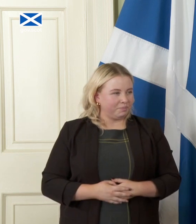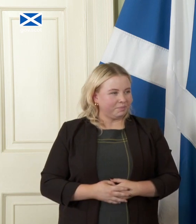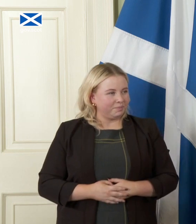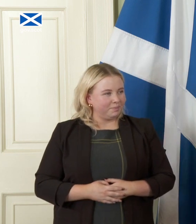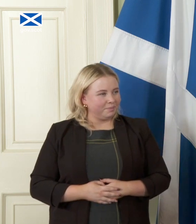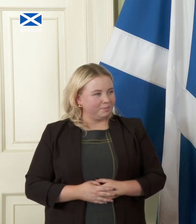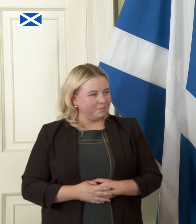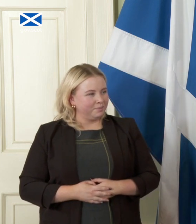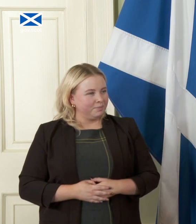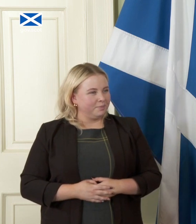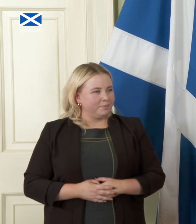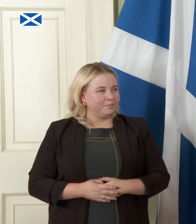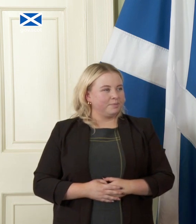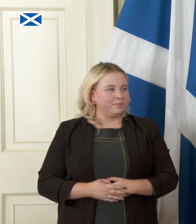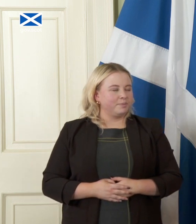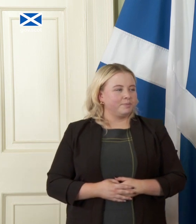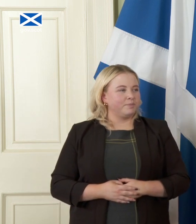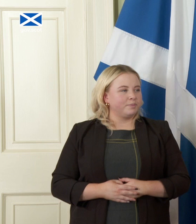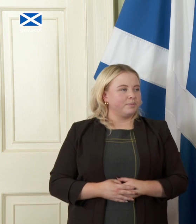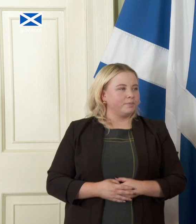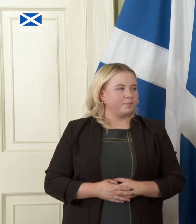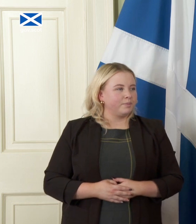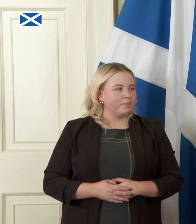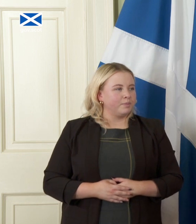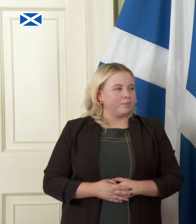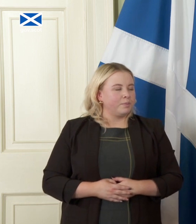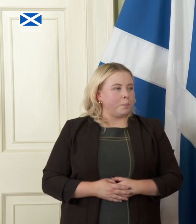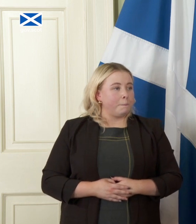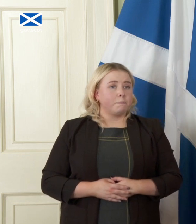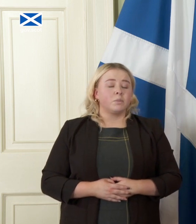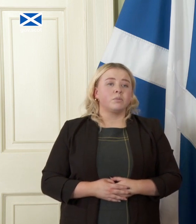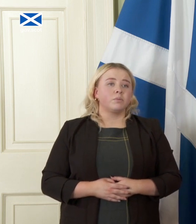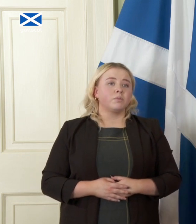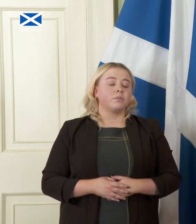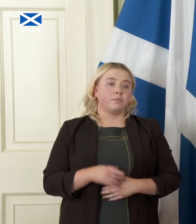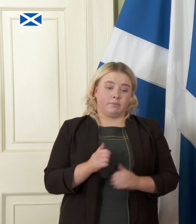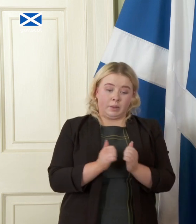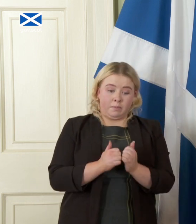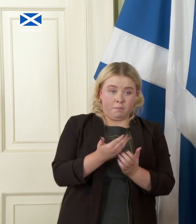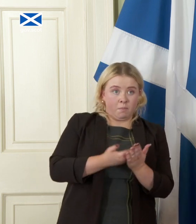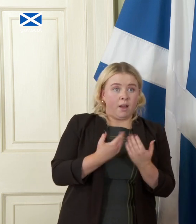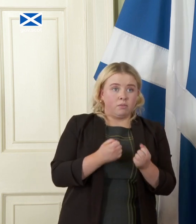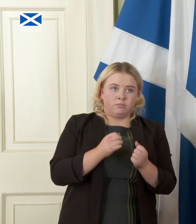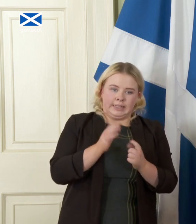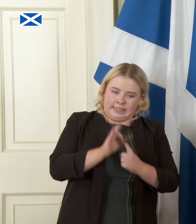one thank you first Minister despite the details of this these proposals as you say they are just